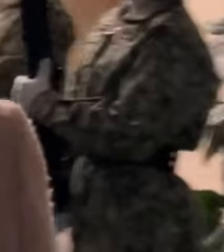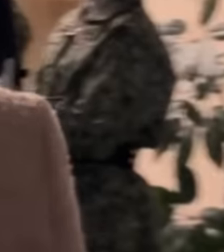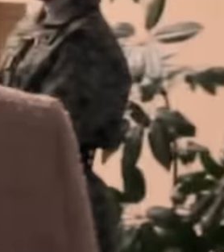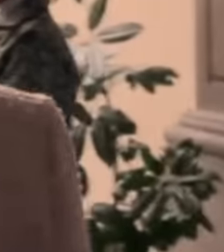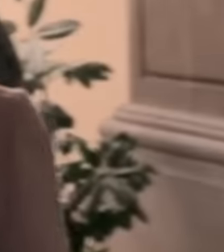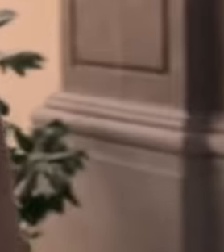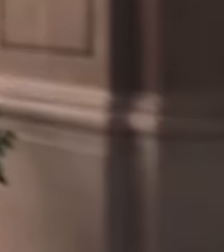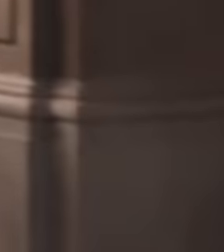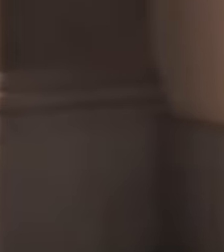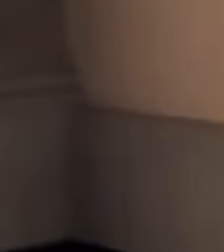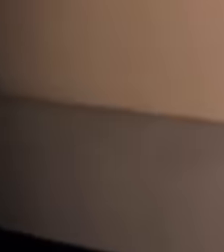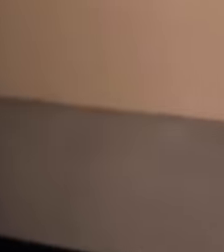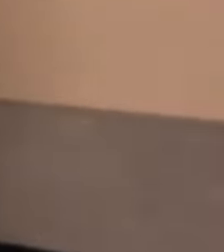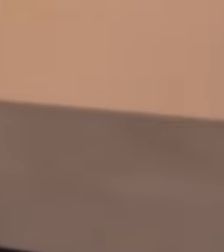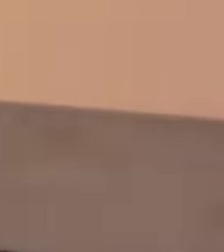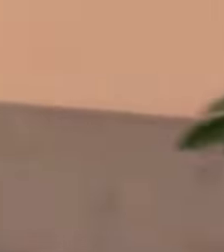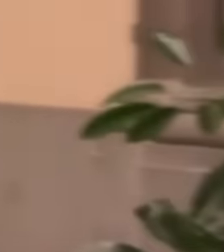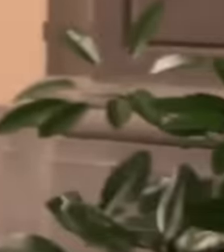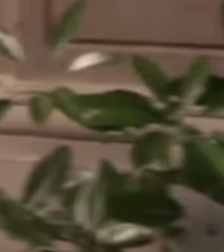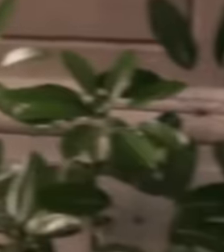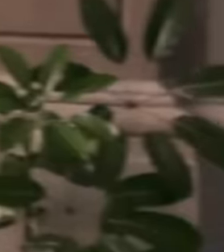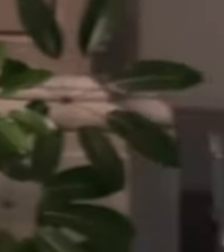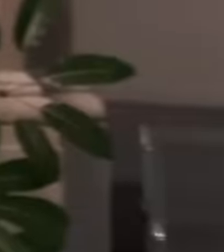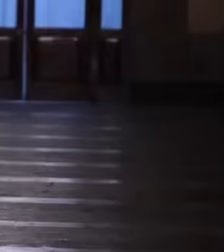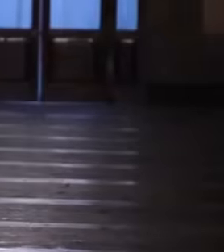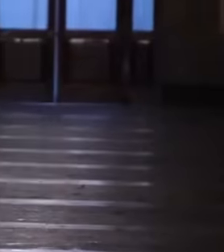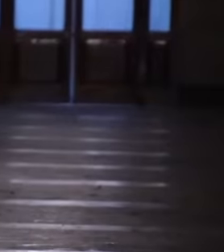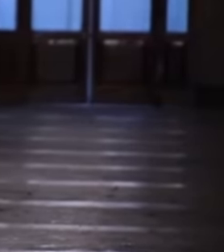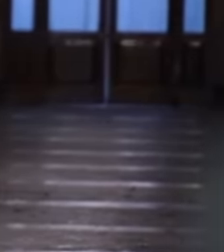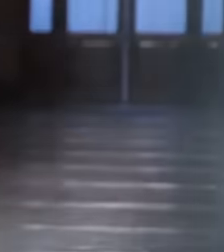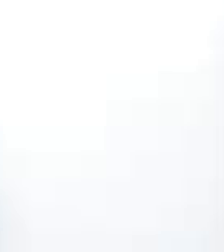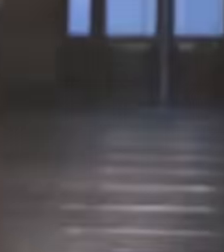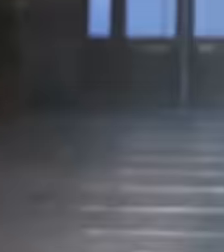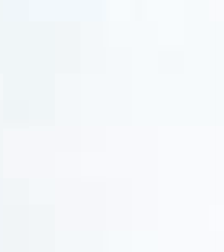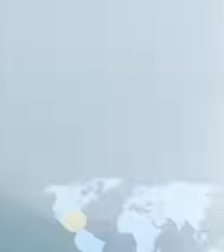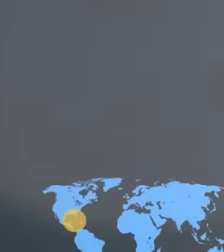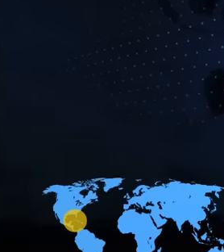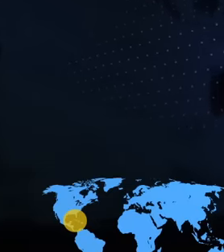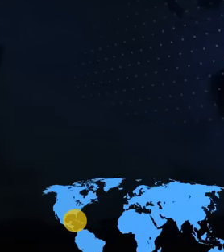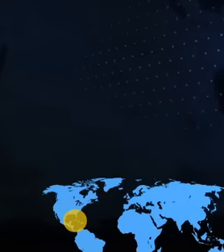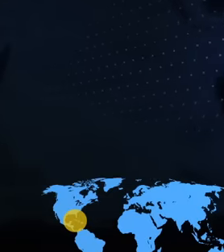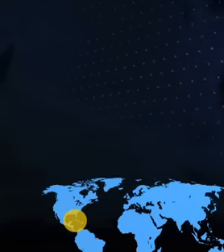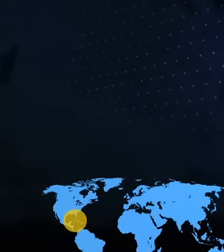The president of Mexico Claudia Shang reported that she is analyzing supporting Cuba with the supply of